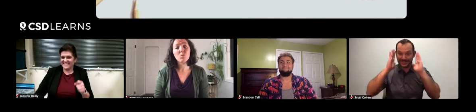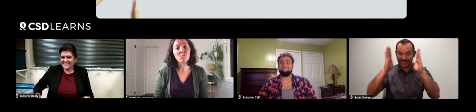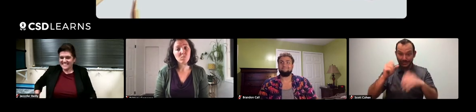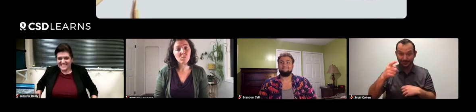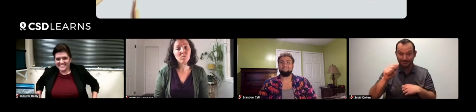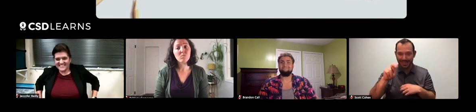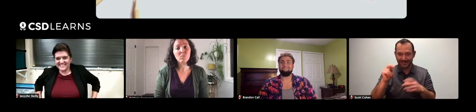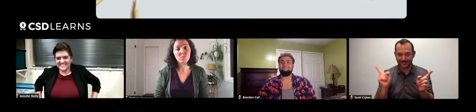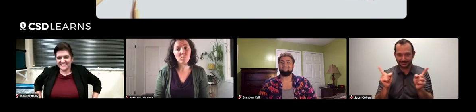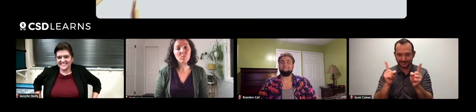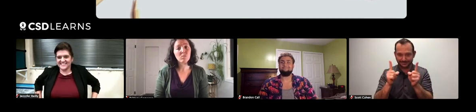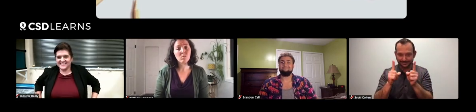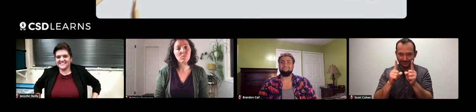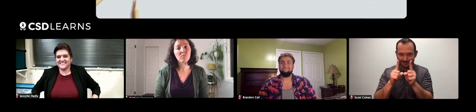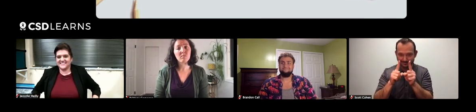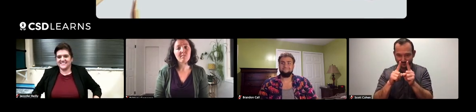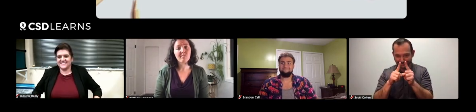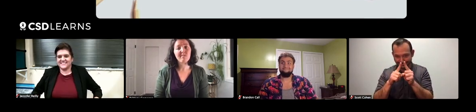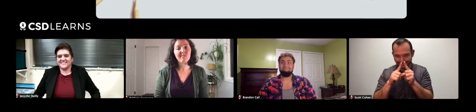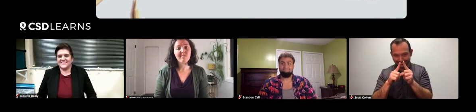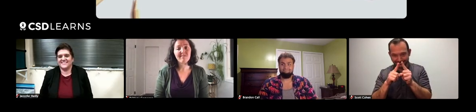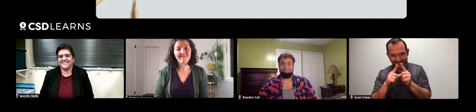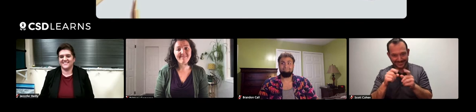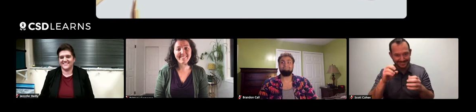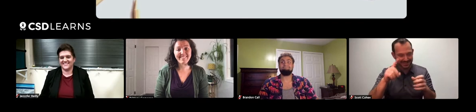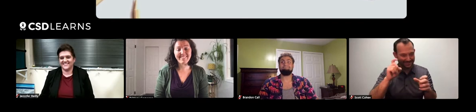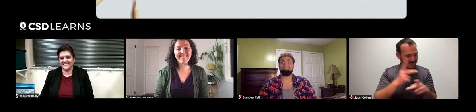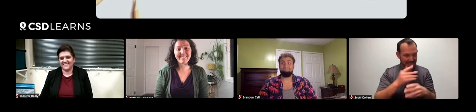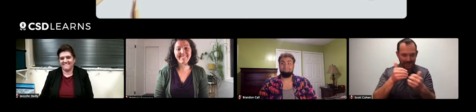Which means that our periphery is collapsing into a cell phone space.